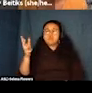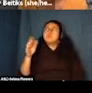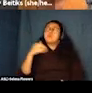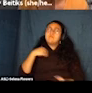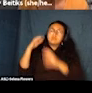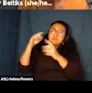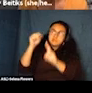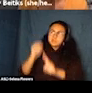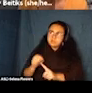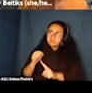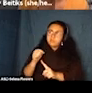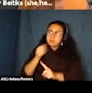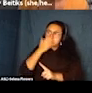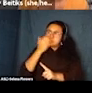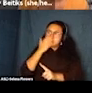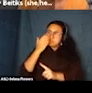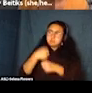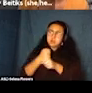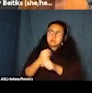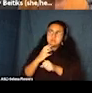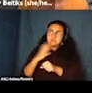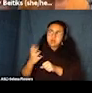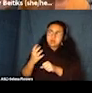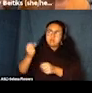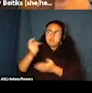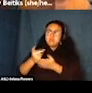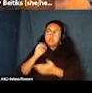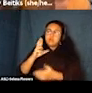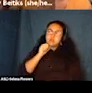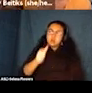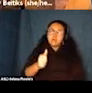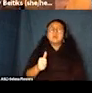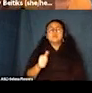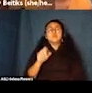multiple chemical sensitivity to know that they can come and have some seating that is completely removed